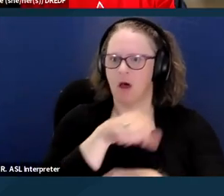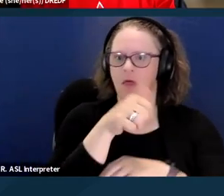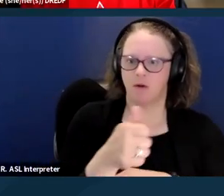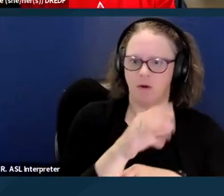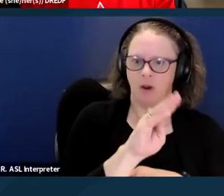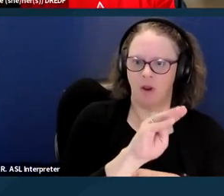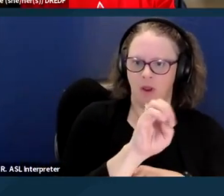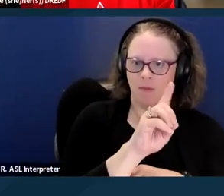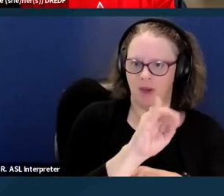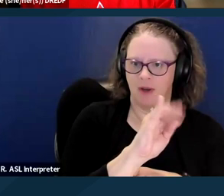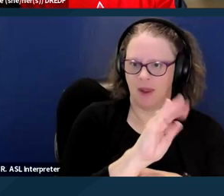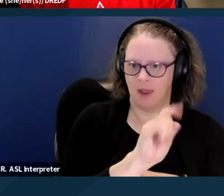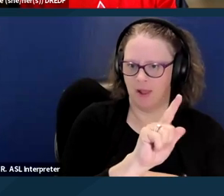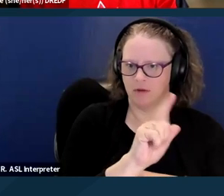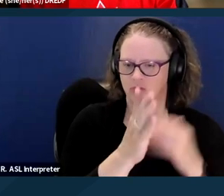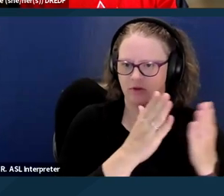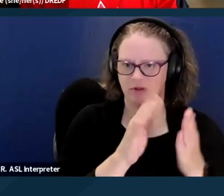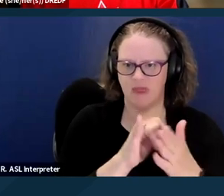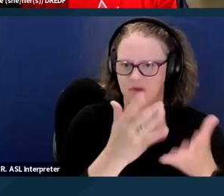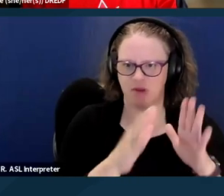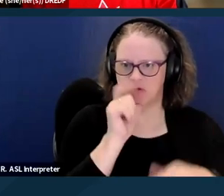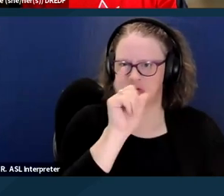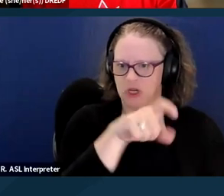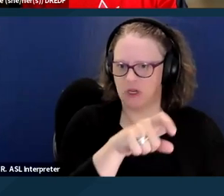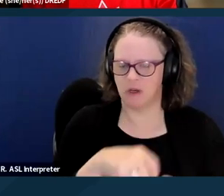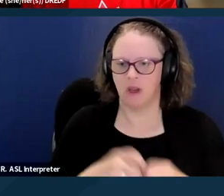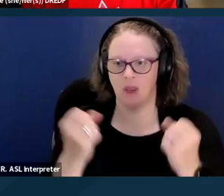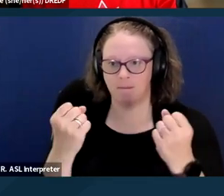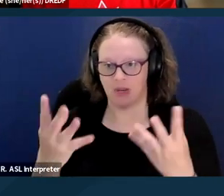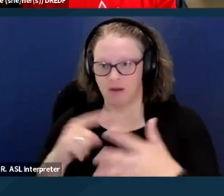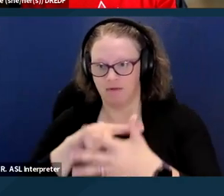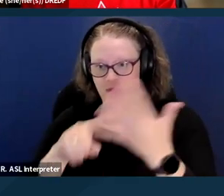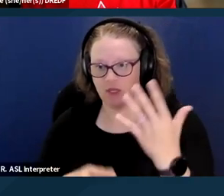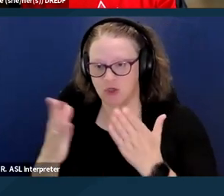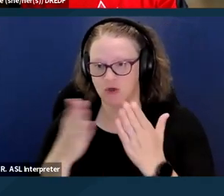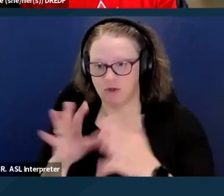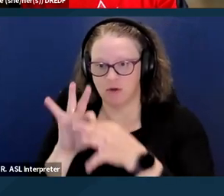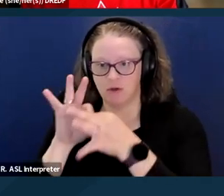that may not currently be needed. And many of these services relate to housing in a range of ways.